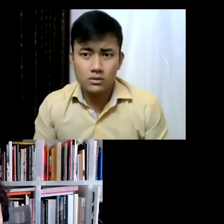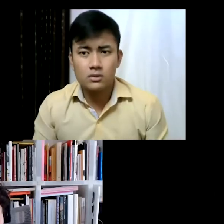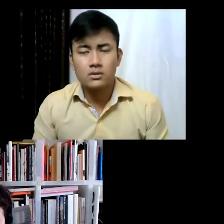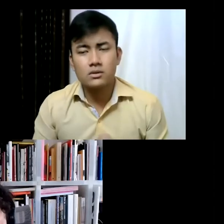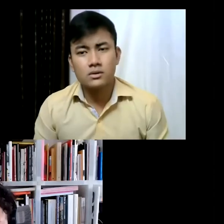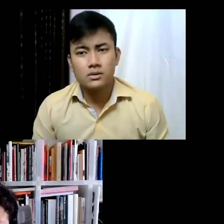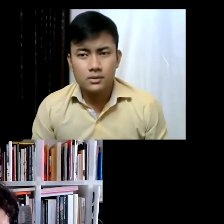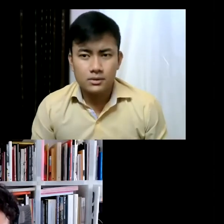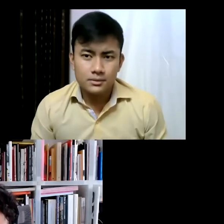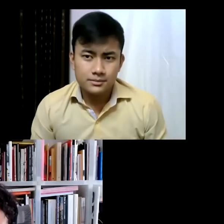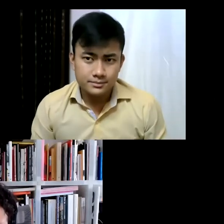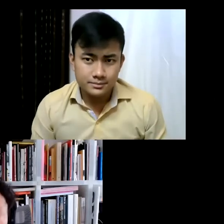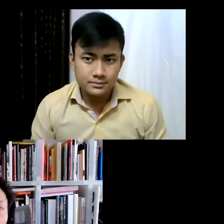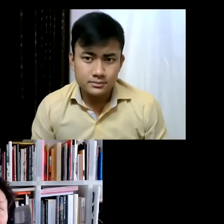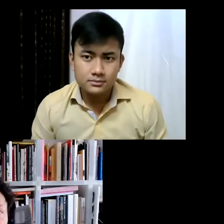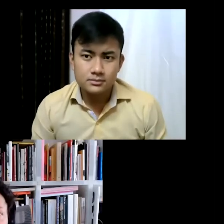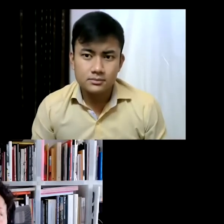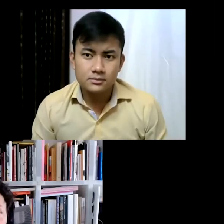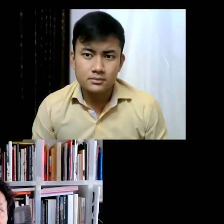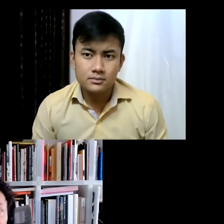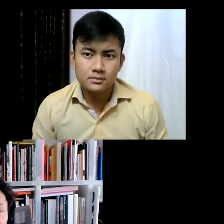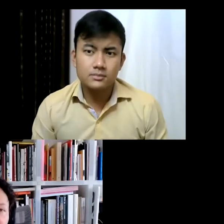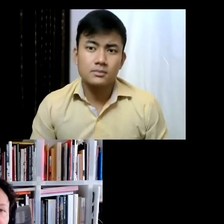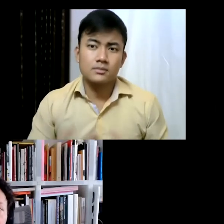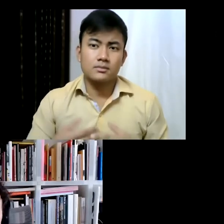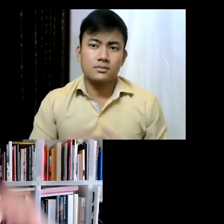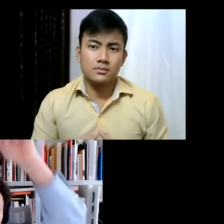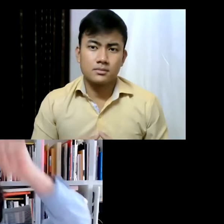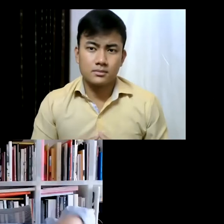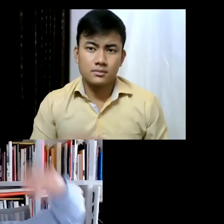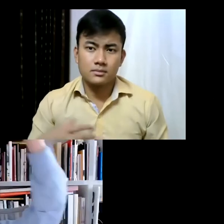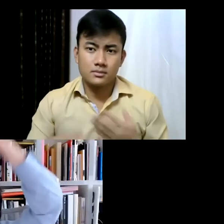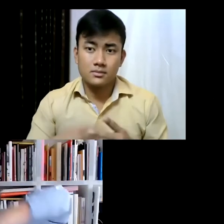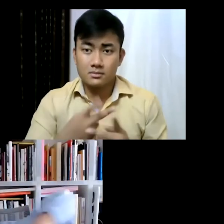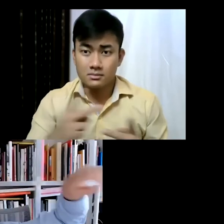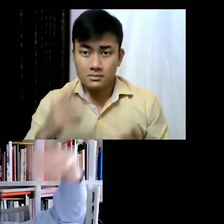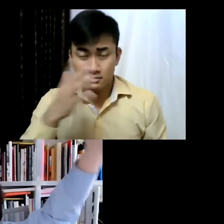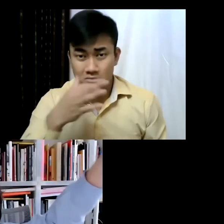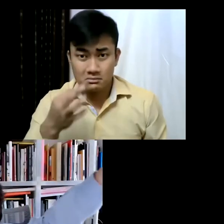part for me... Gordon Matta-Clark did this incredible famous cat in the pier which is,